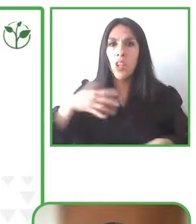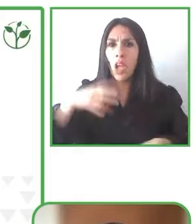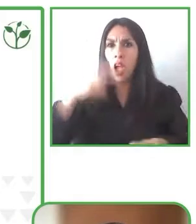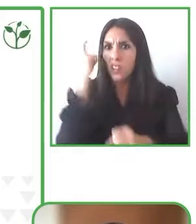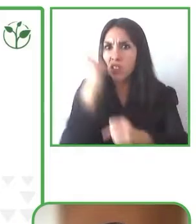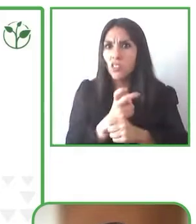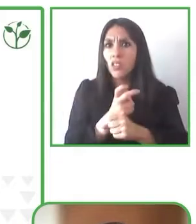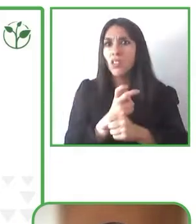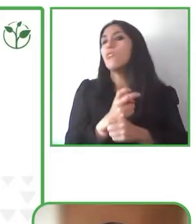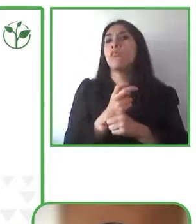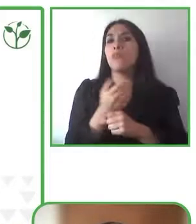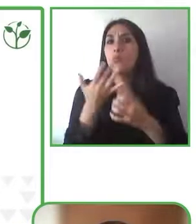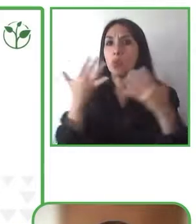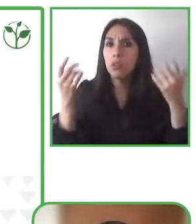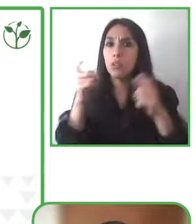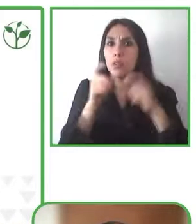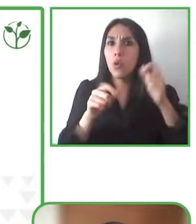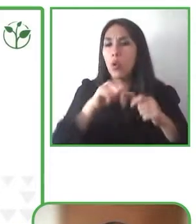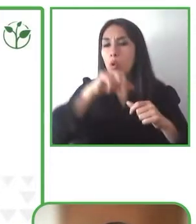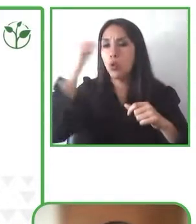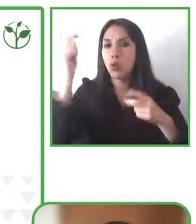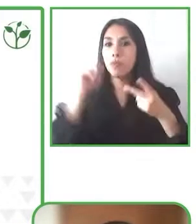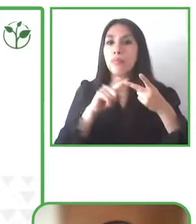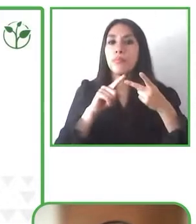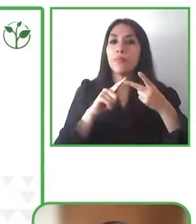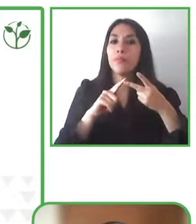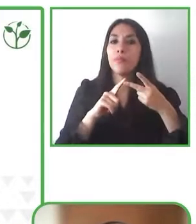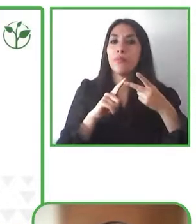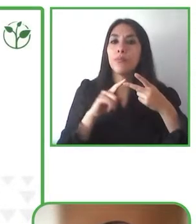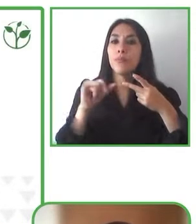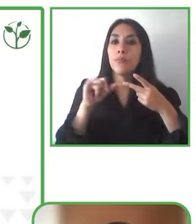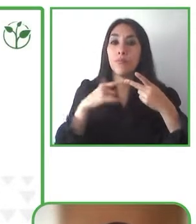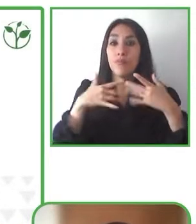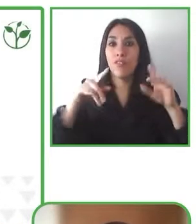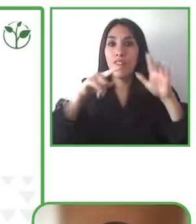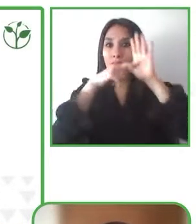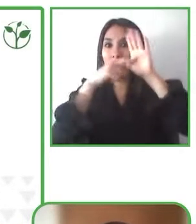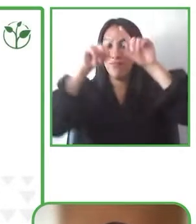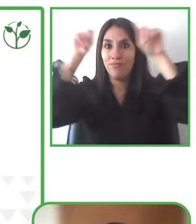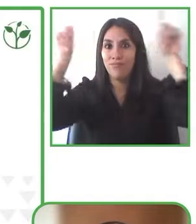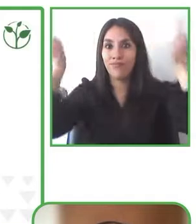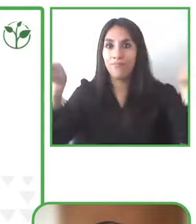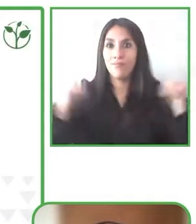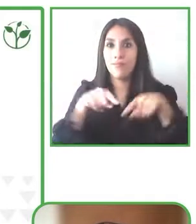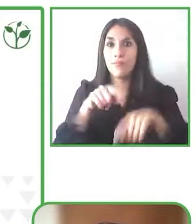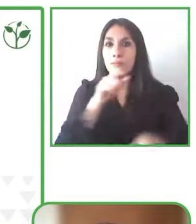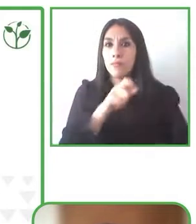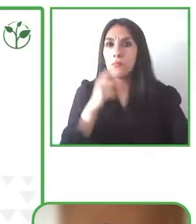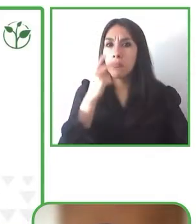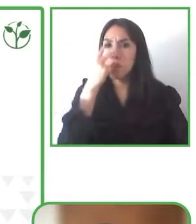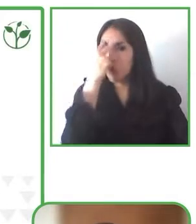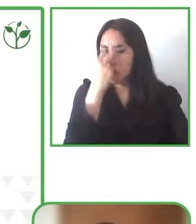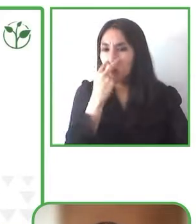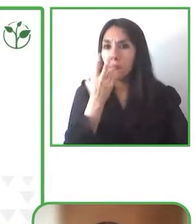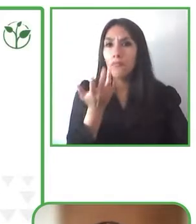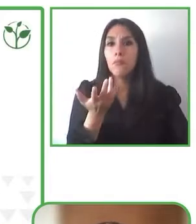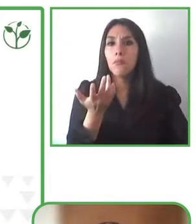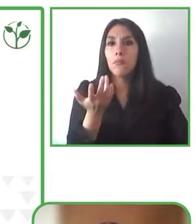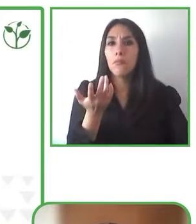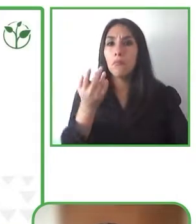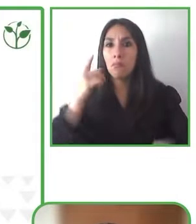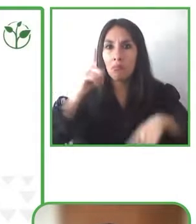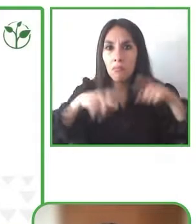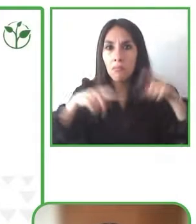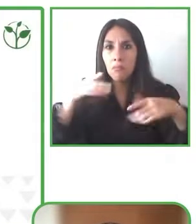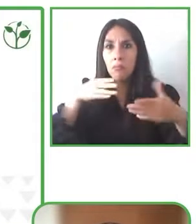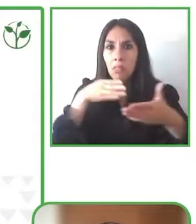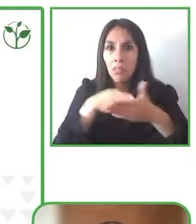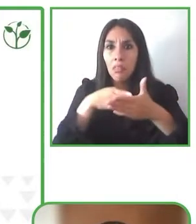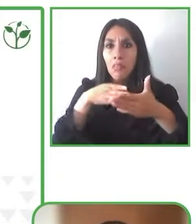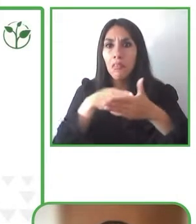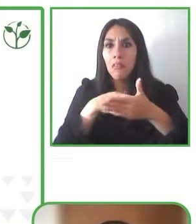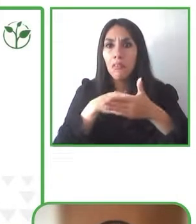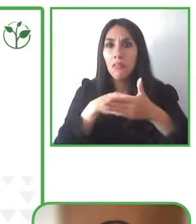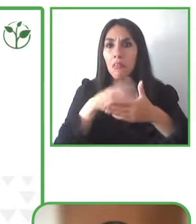We also have audio systems in which blind people or people with certain side impairment